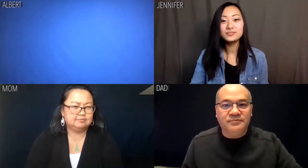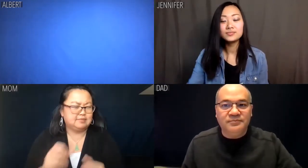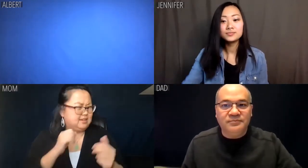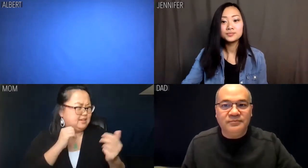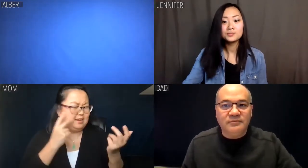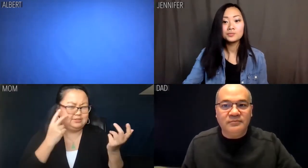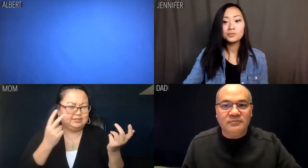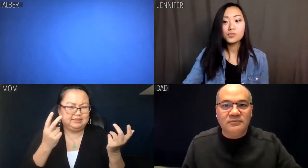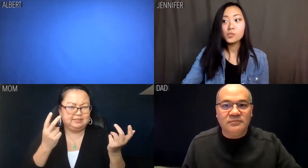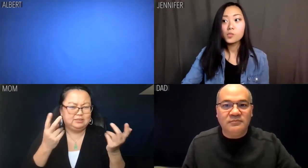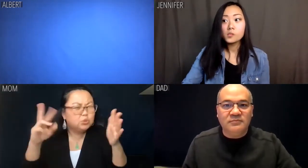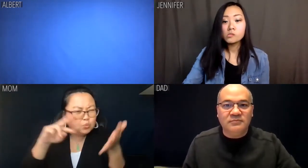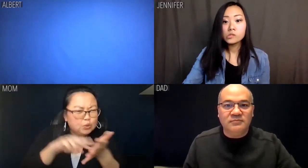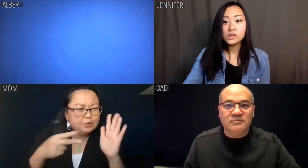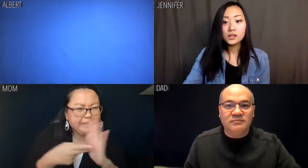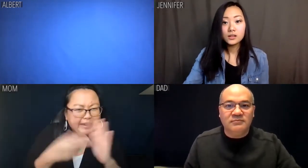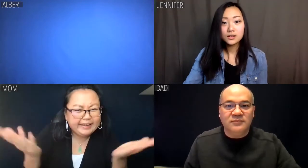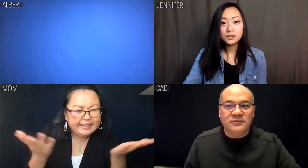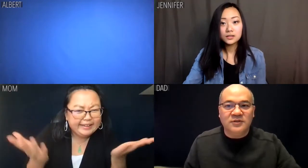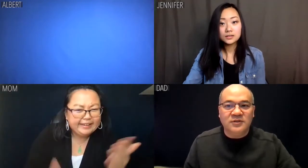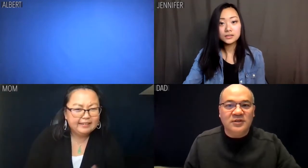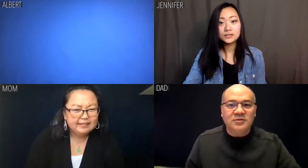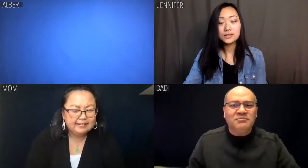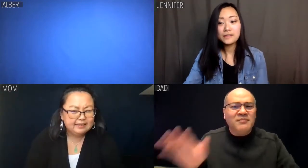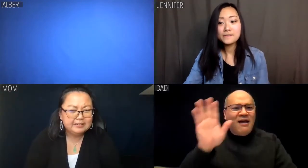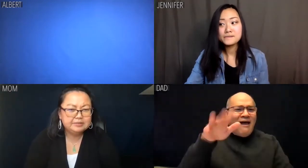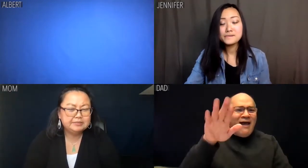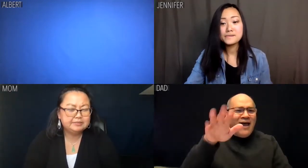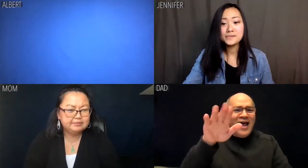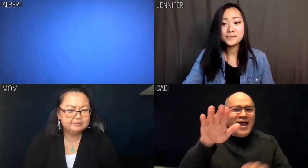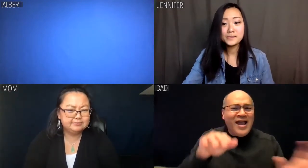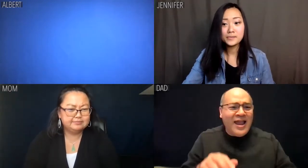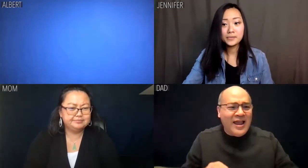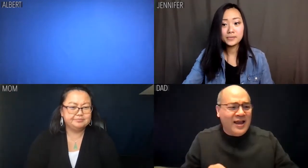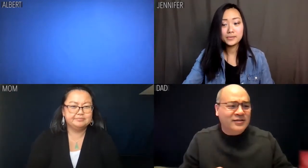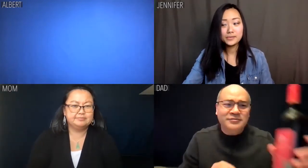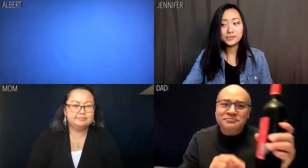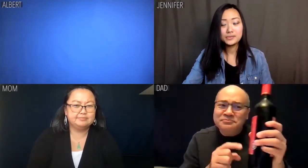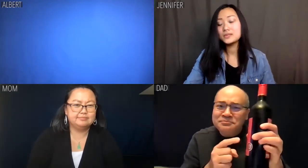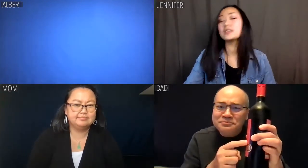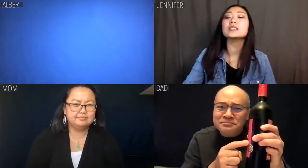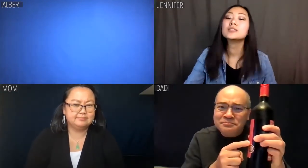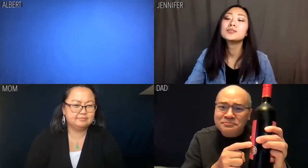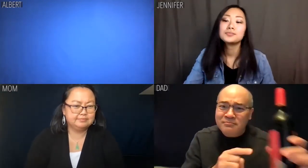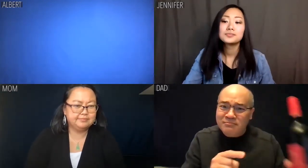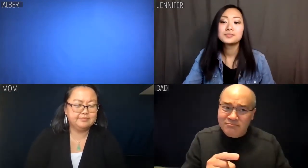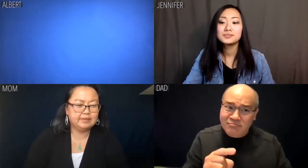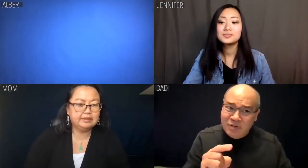Mom: I don't -- what do you mean by that? Dad: Hey, what do you think of a Bordeaux?